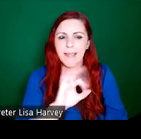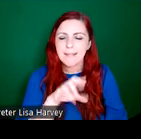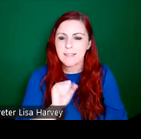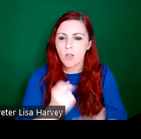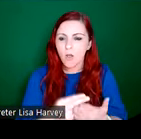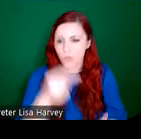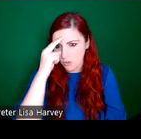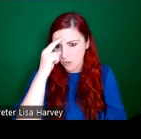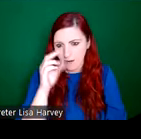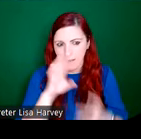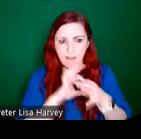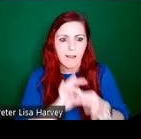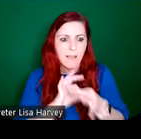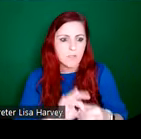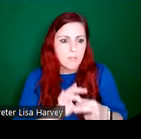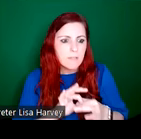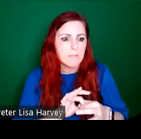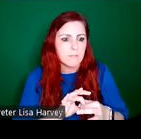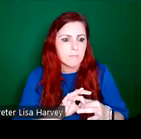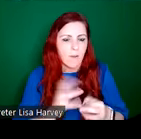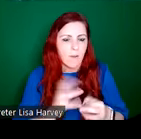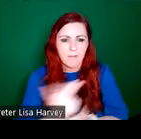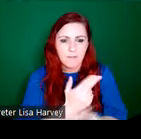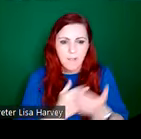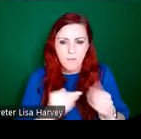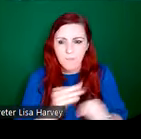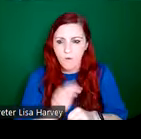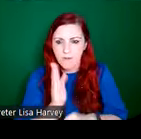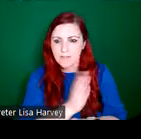commissions to the studio so this was the design for St. John's Church in